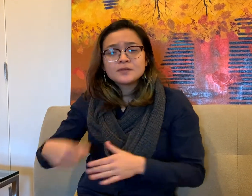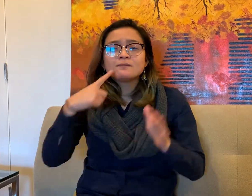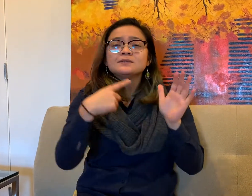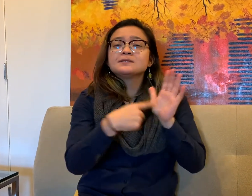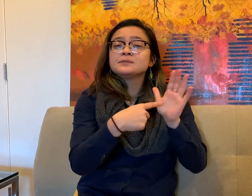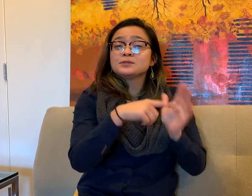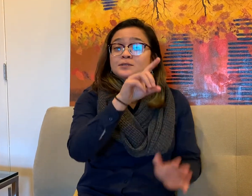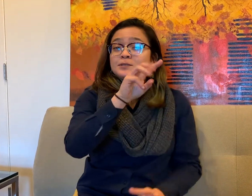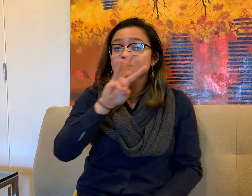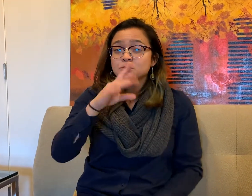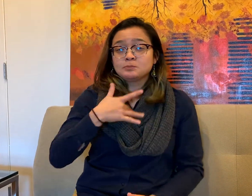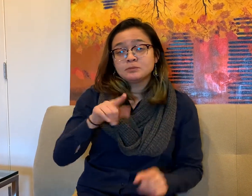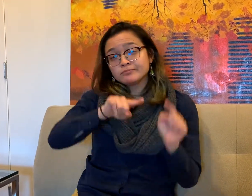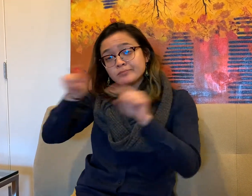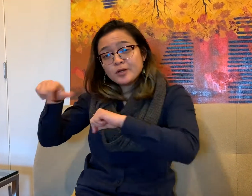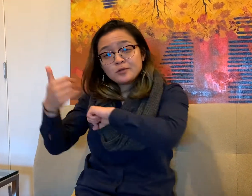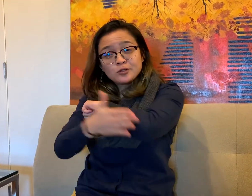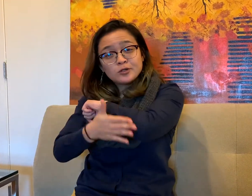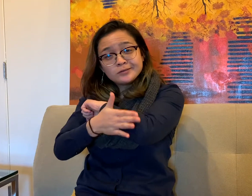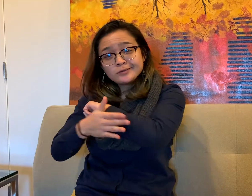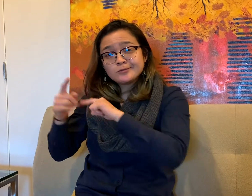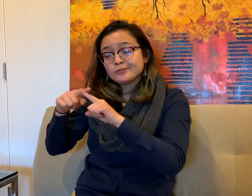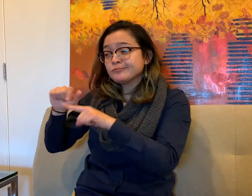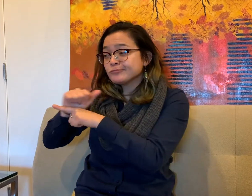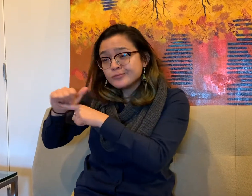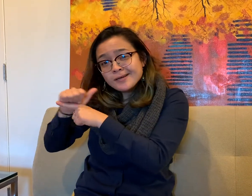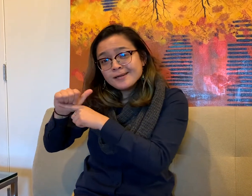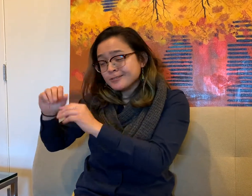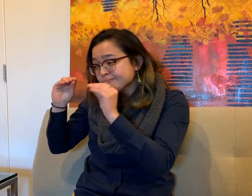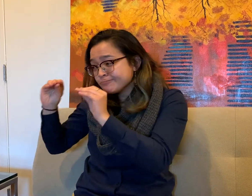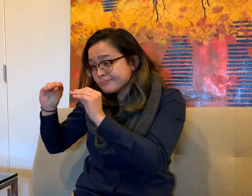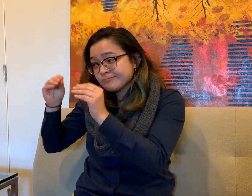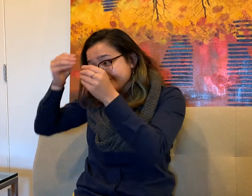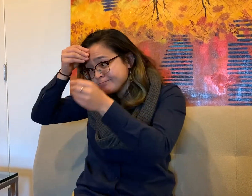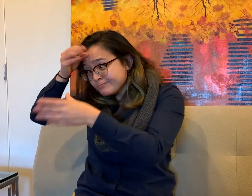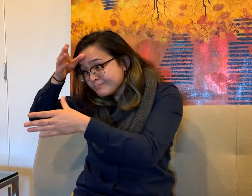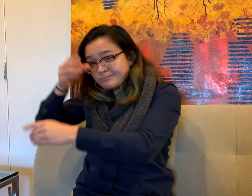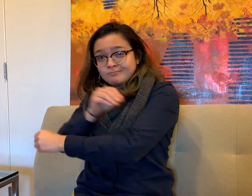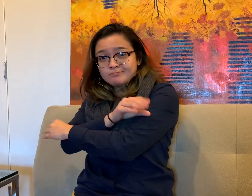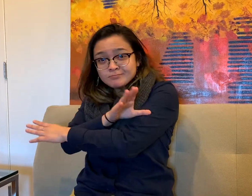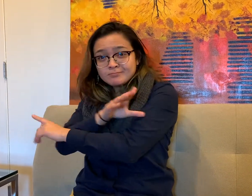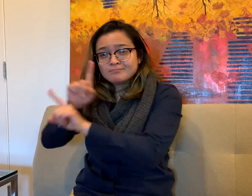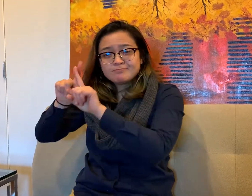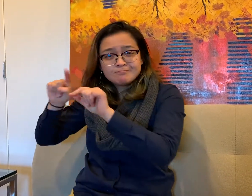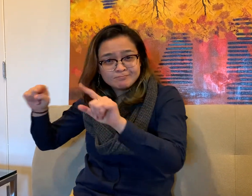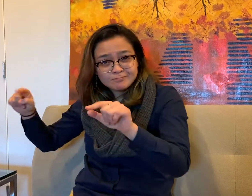We travel to other countries to train Deaf leaders and support their empowerment.